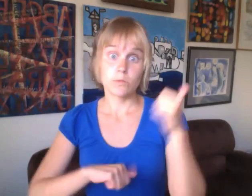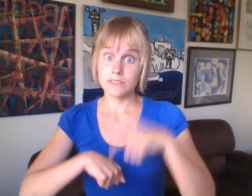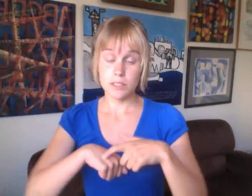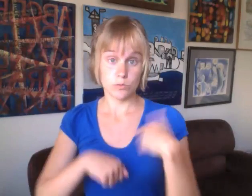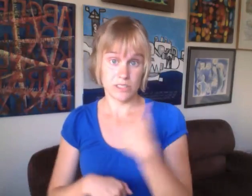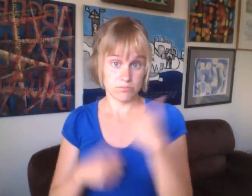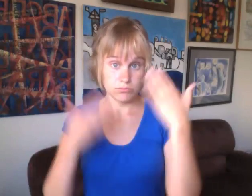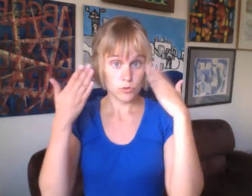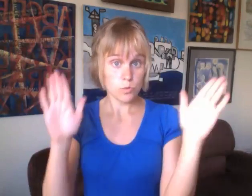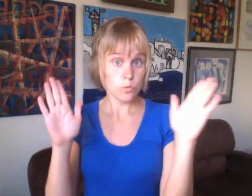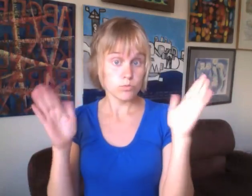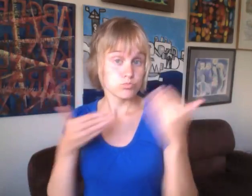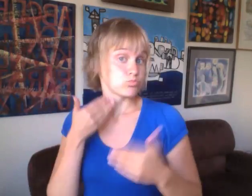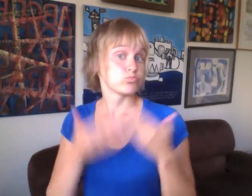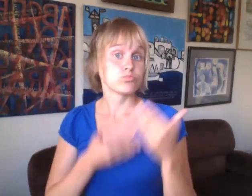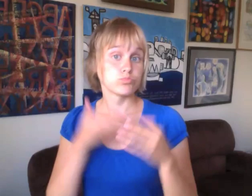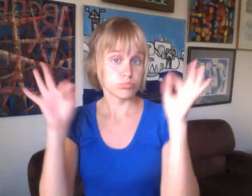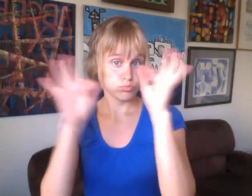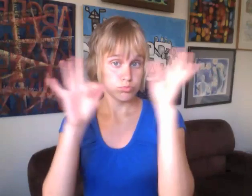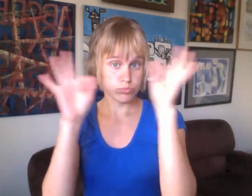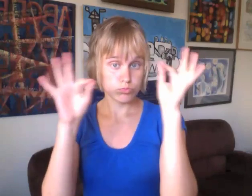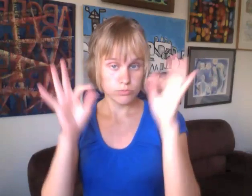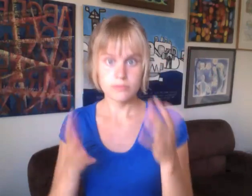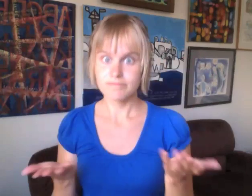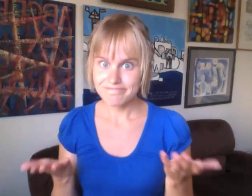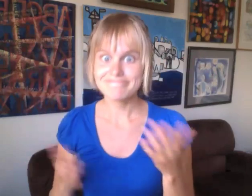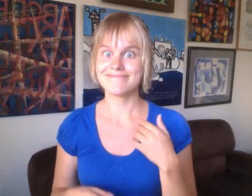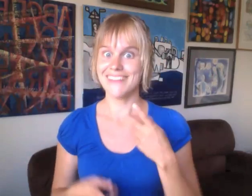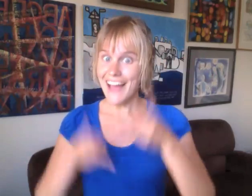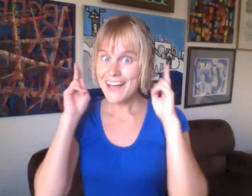Most of the time, white people are unaware of their privileges.